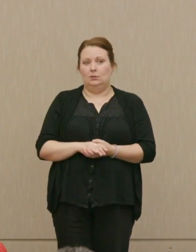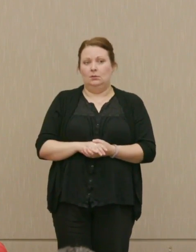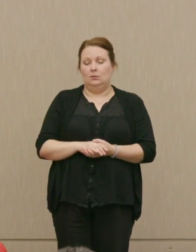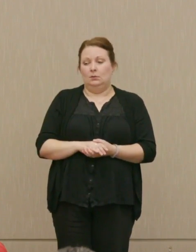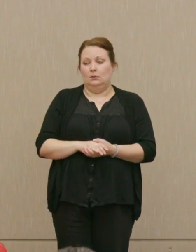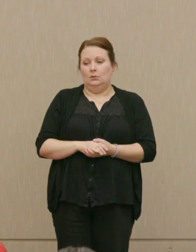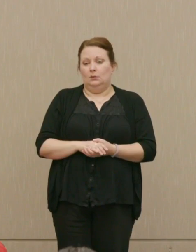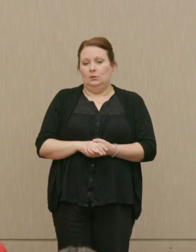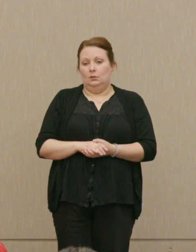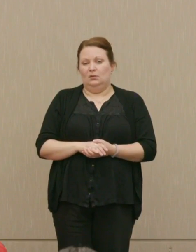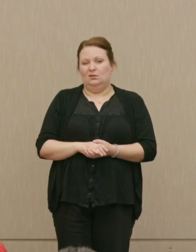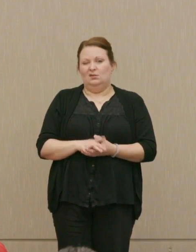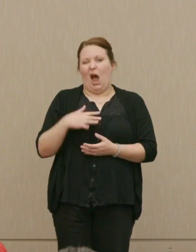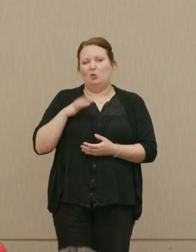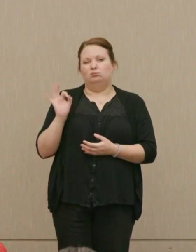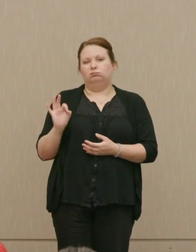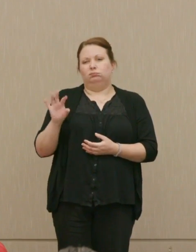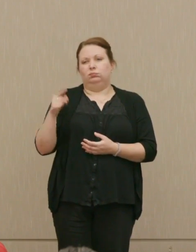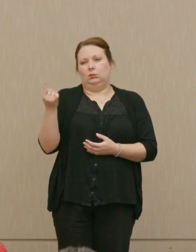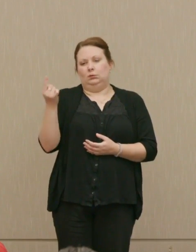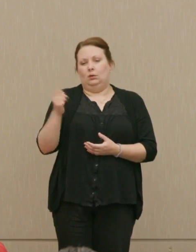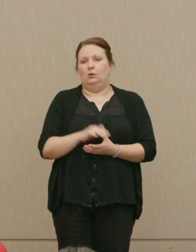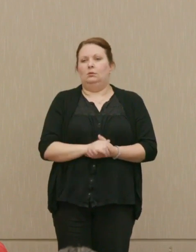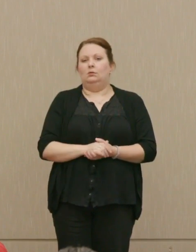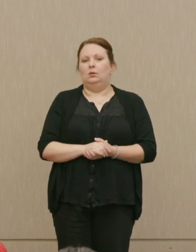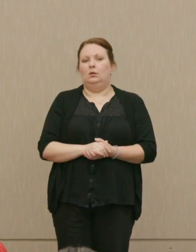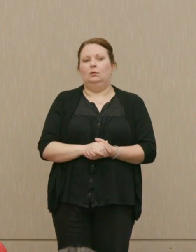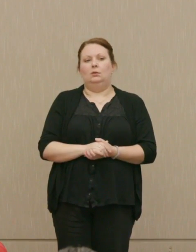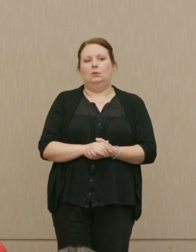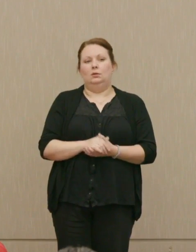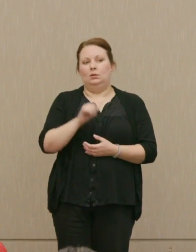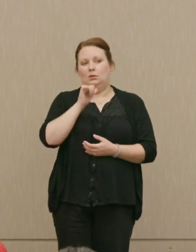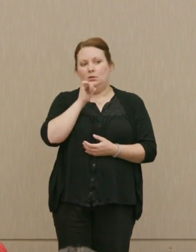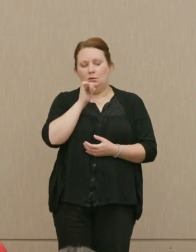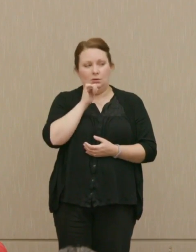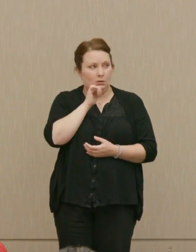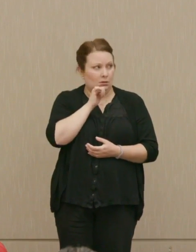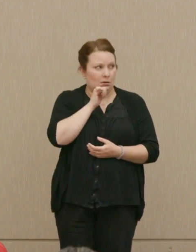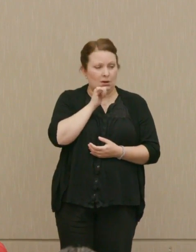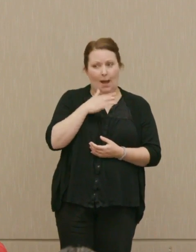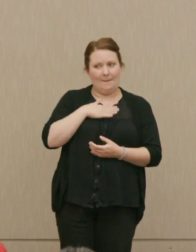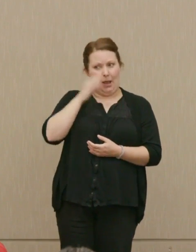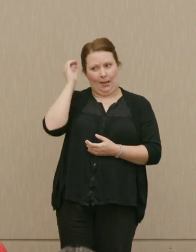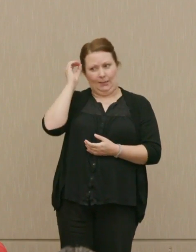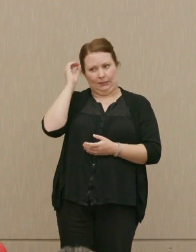Again, I'll just put this out here. This is not alone my opinion.